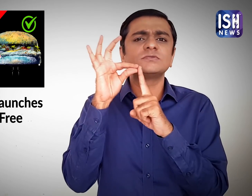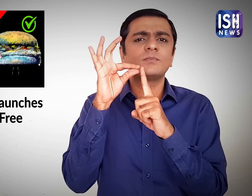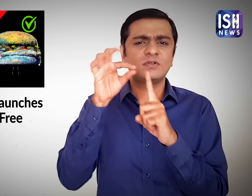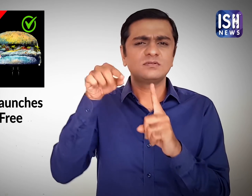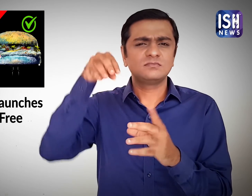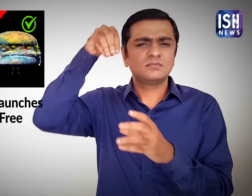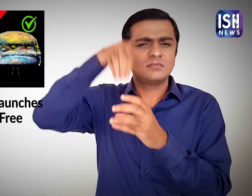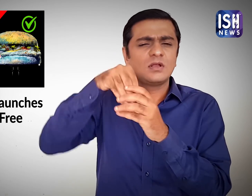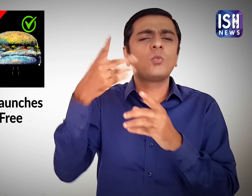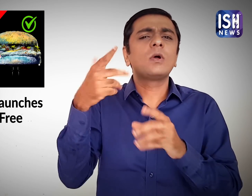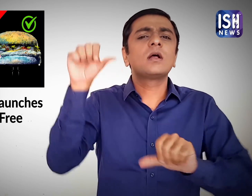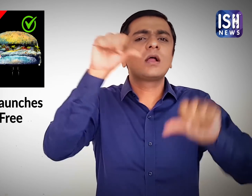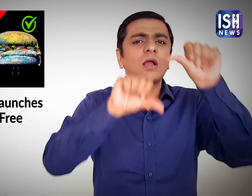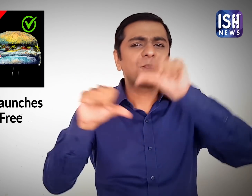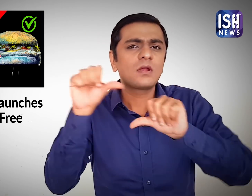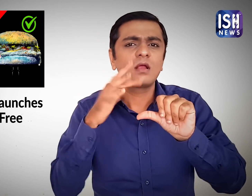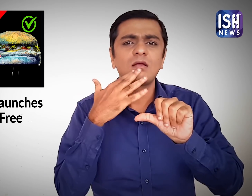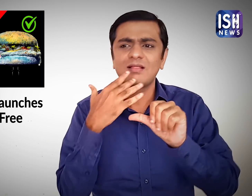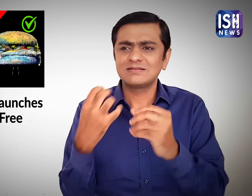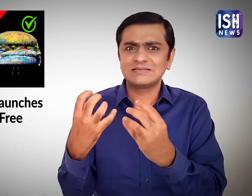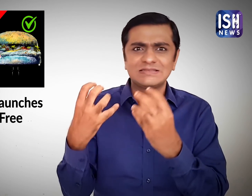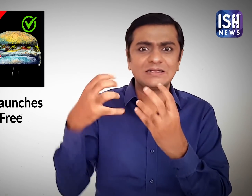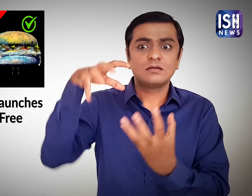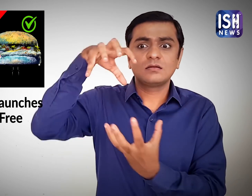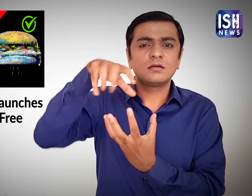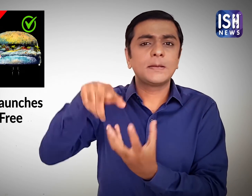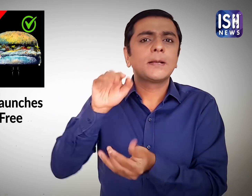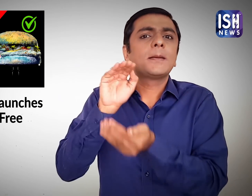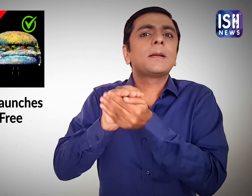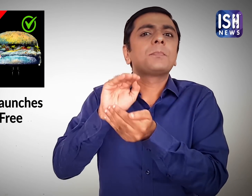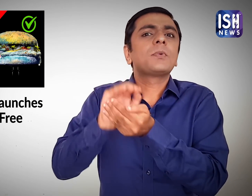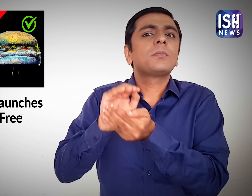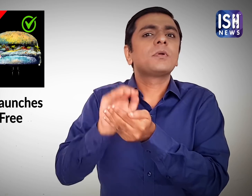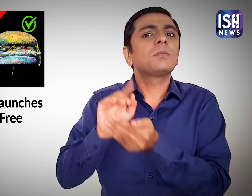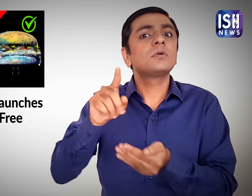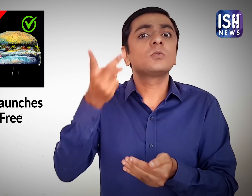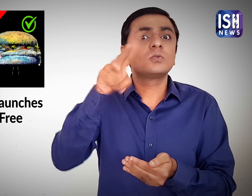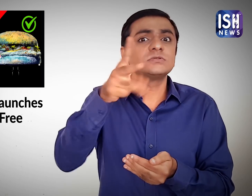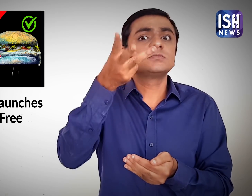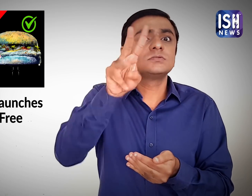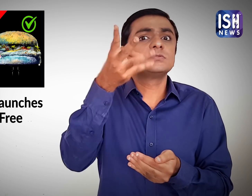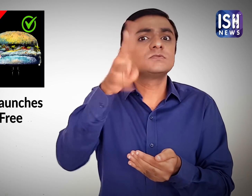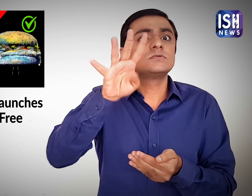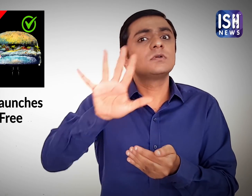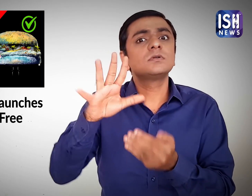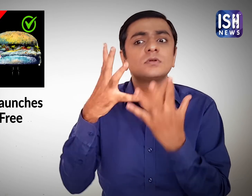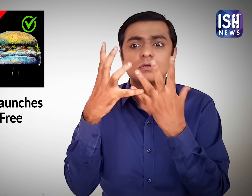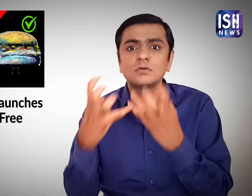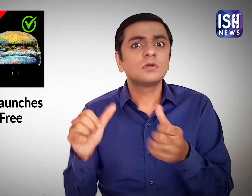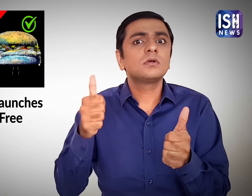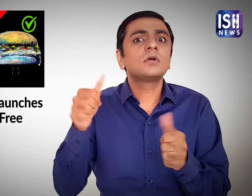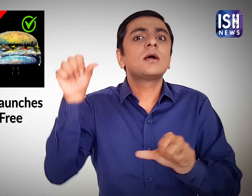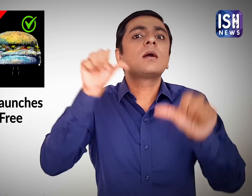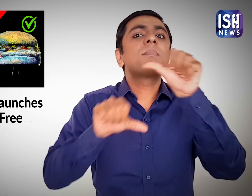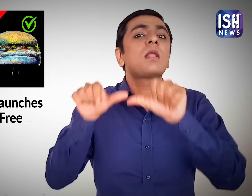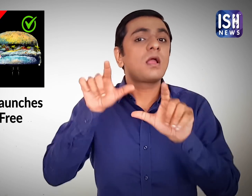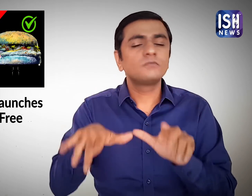Preservatives are chemical used to preserve the food for a long time.